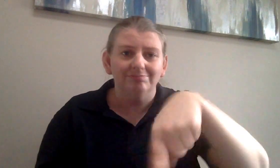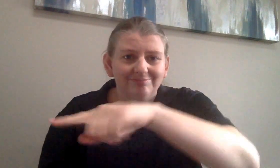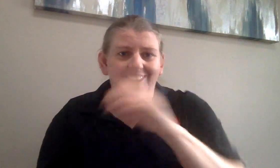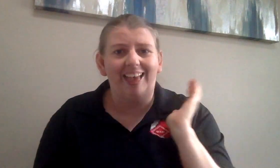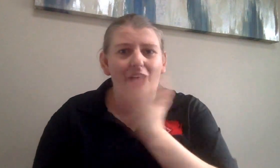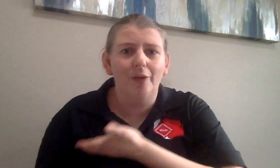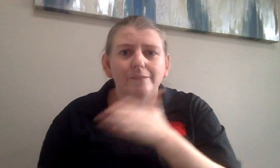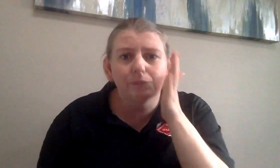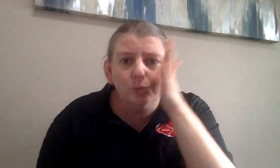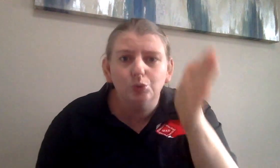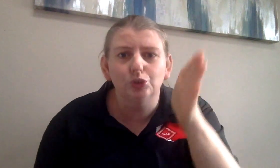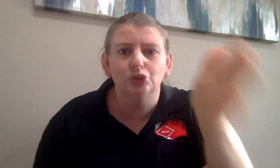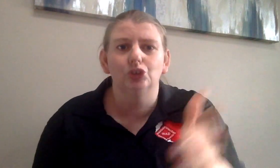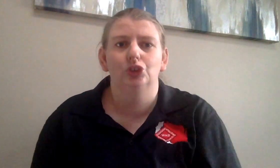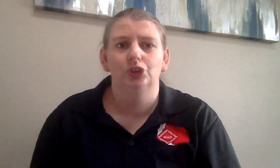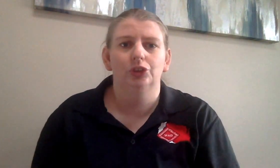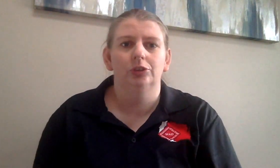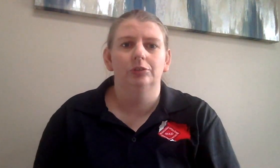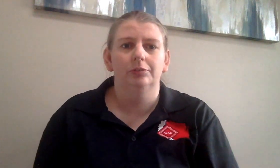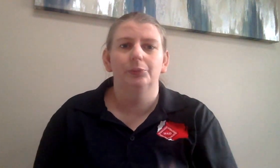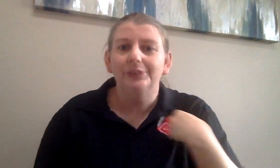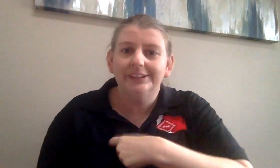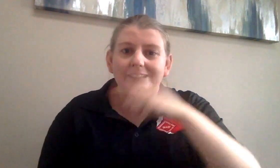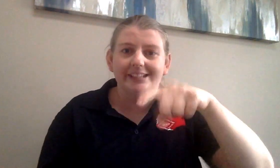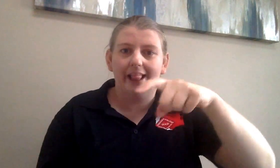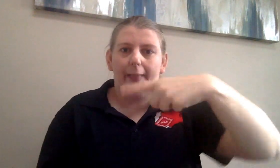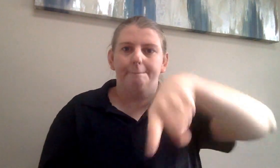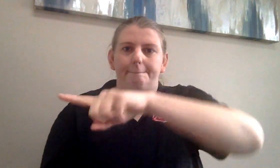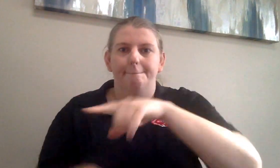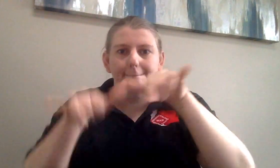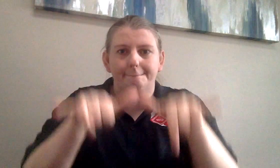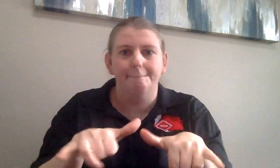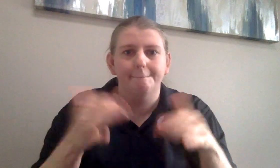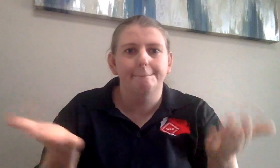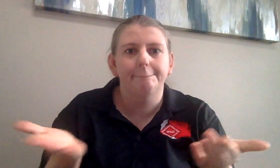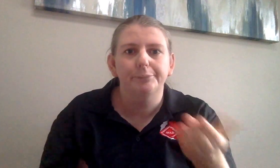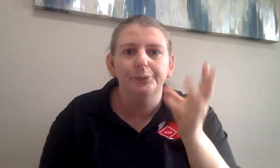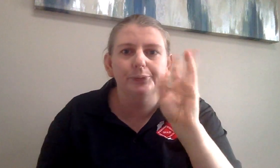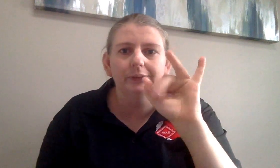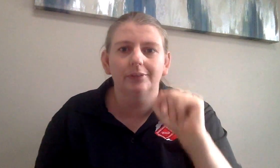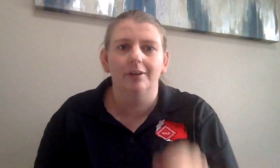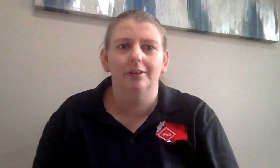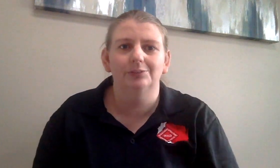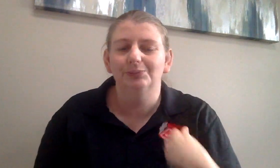They are our future! We need them, keep them in Wisconsin!